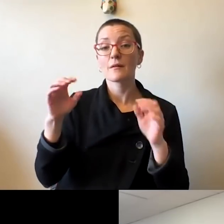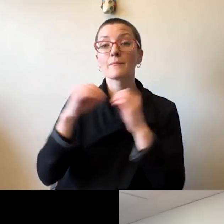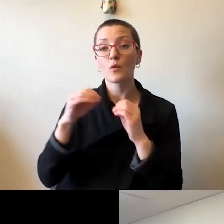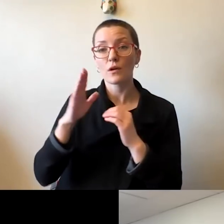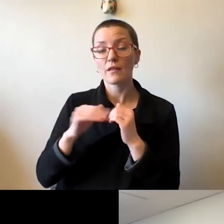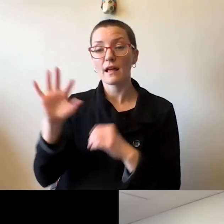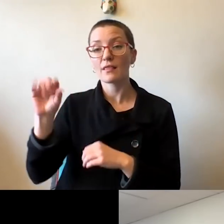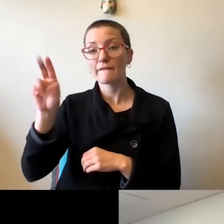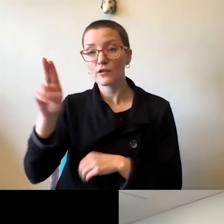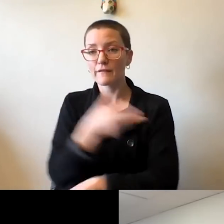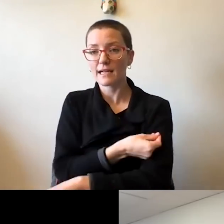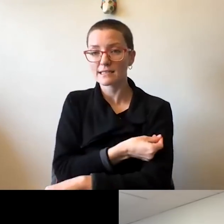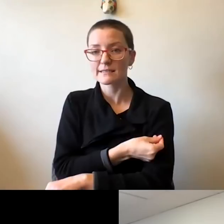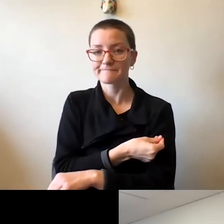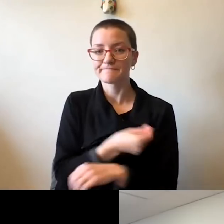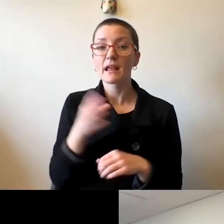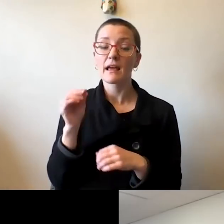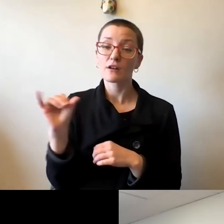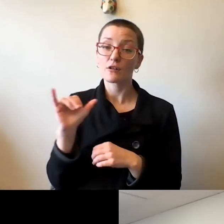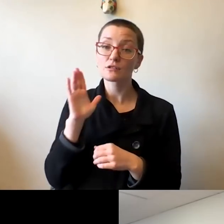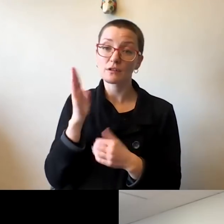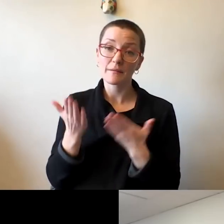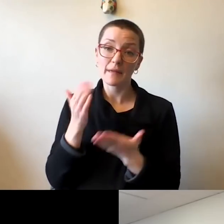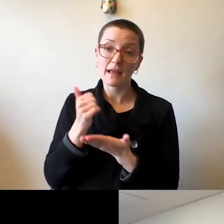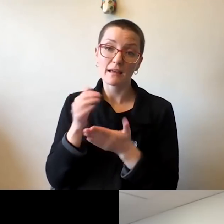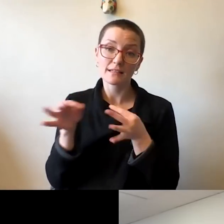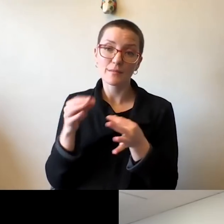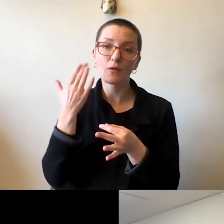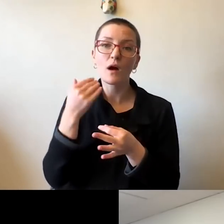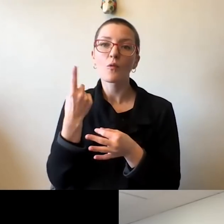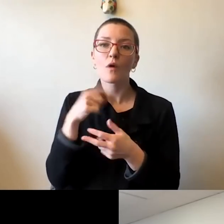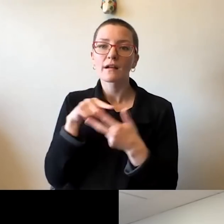And also explains at least why one of these vaccinations has